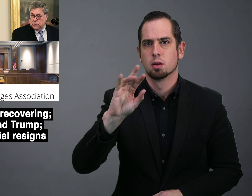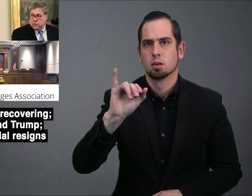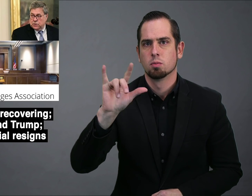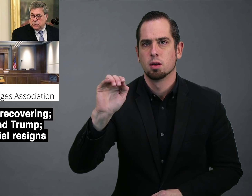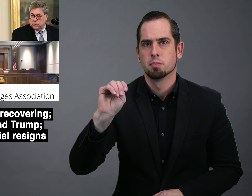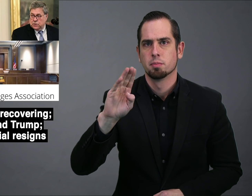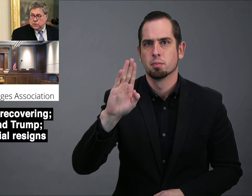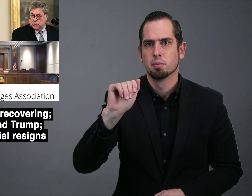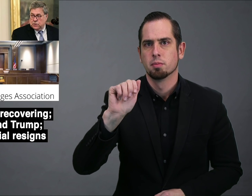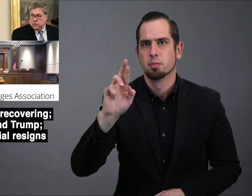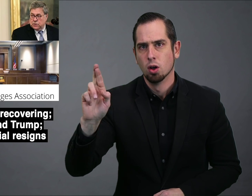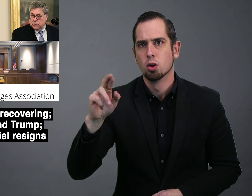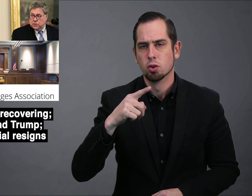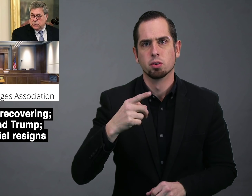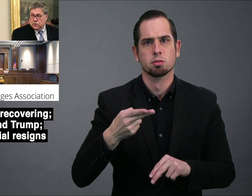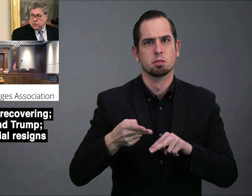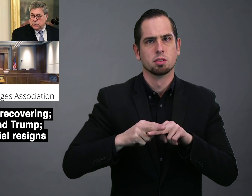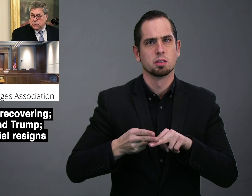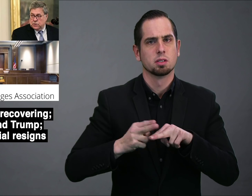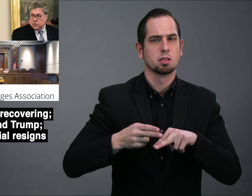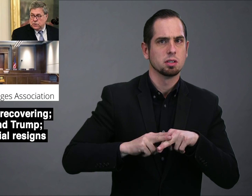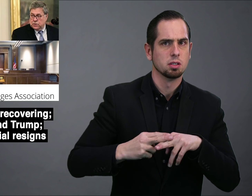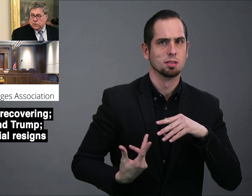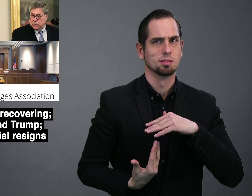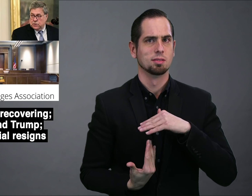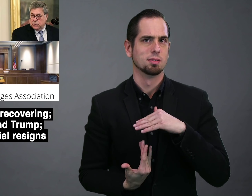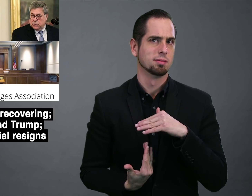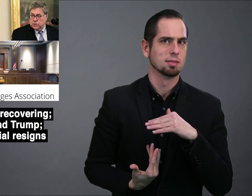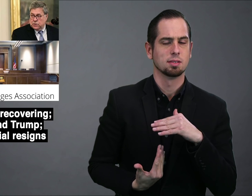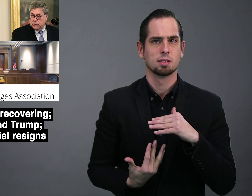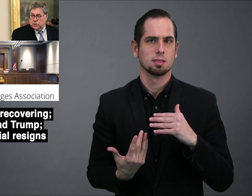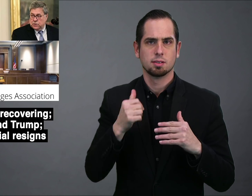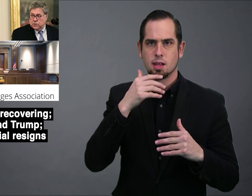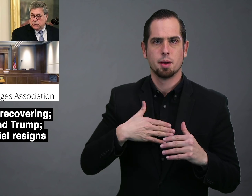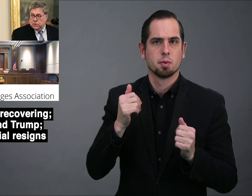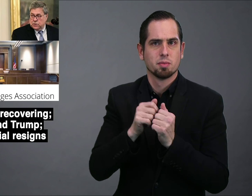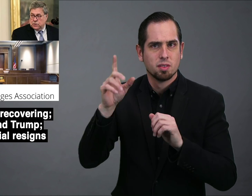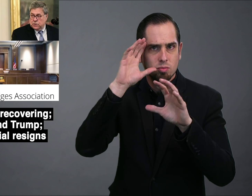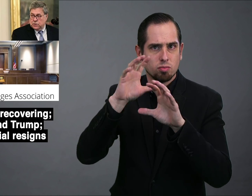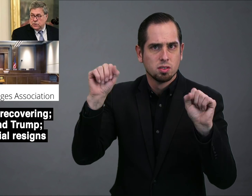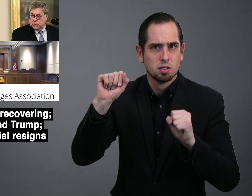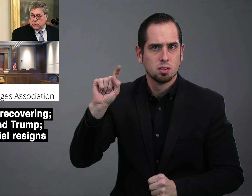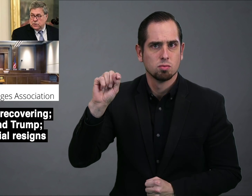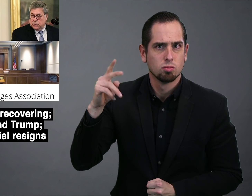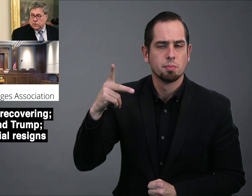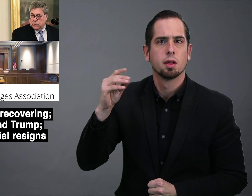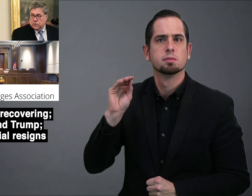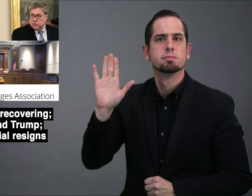William Barr is increasingly unhappy with President Trump